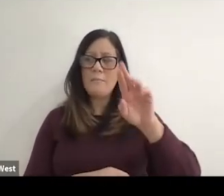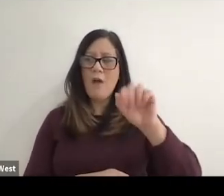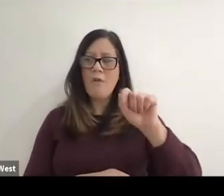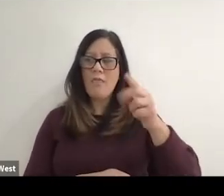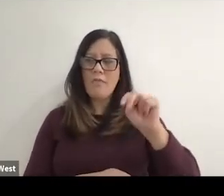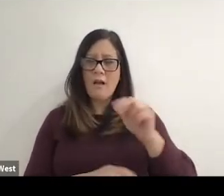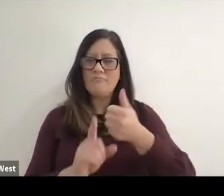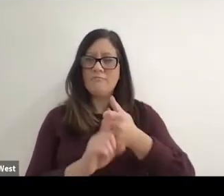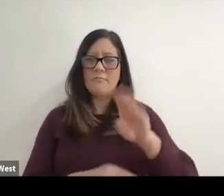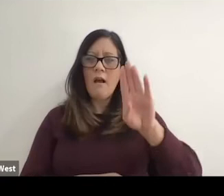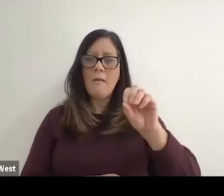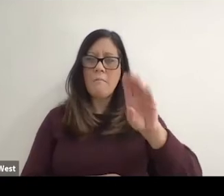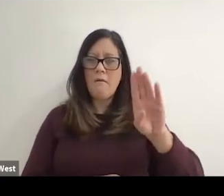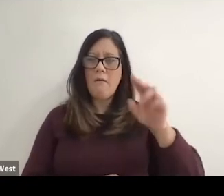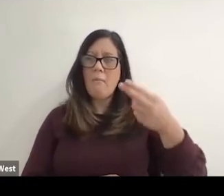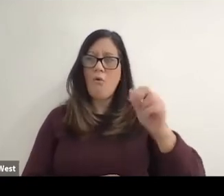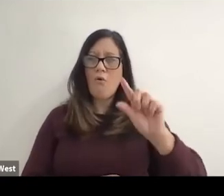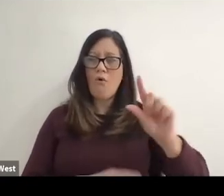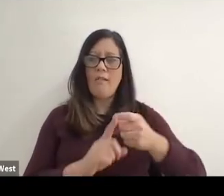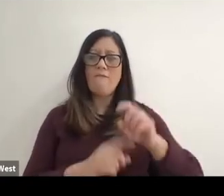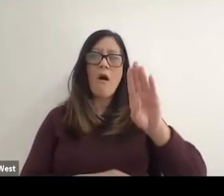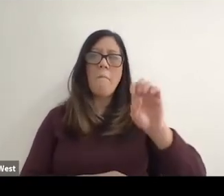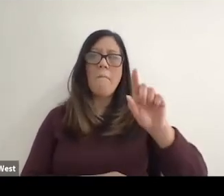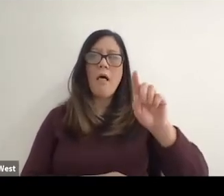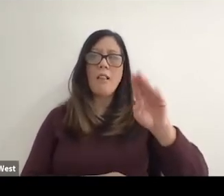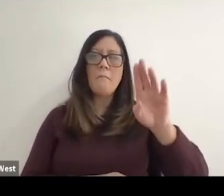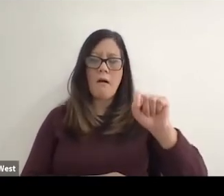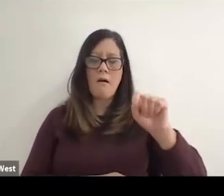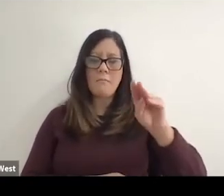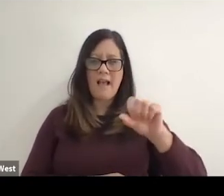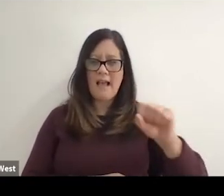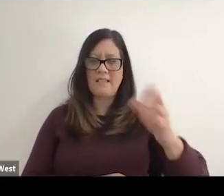Was Bob Hall out of Belmont Mass? He did that in 1975.